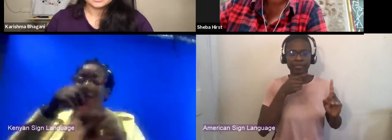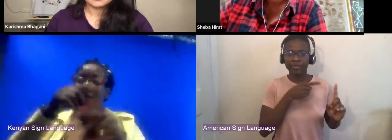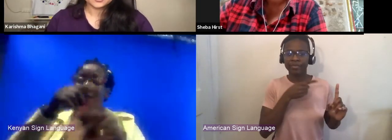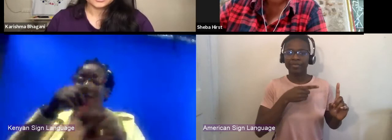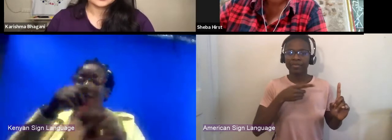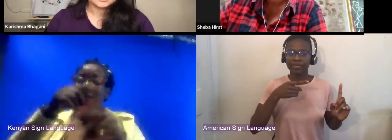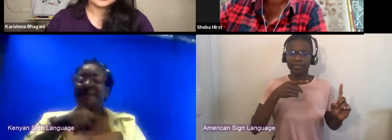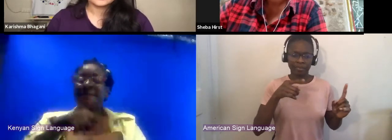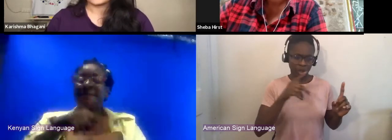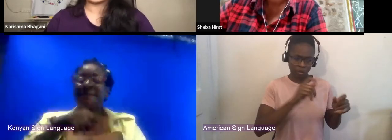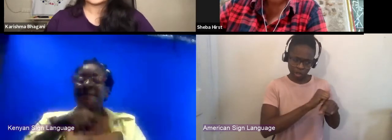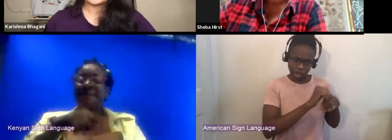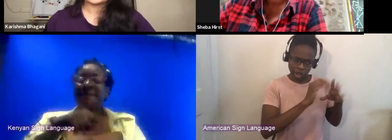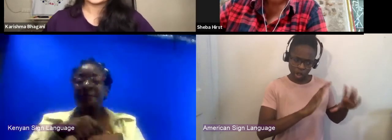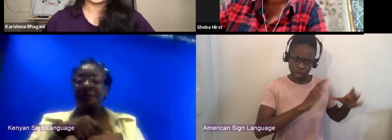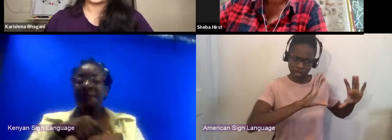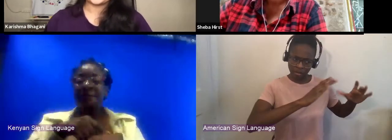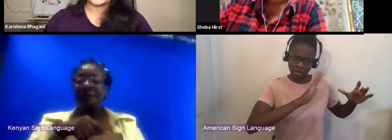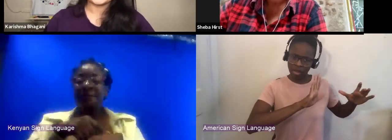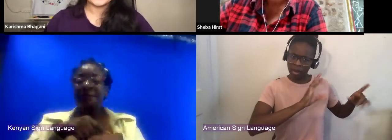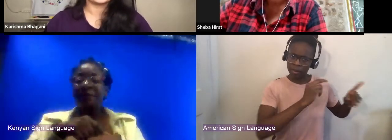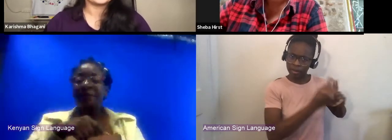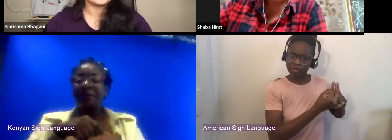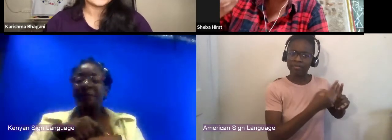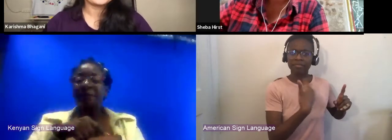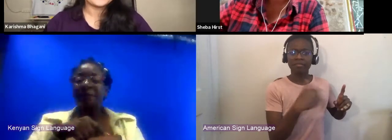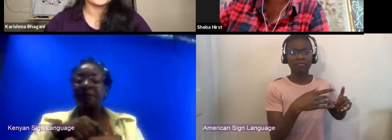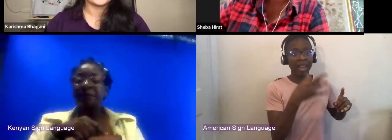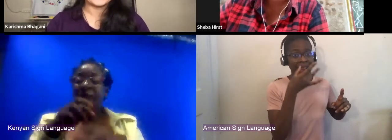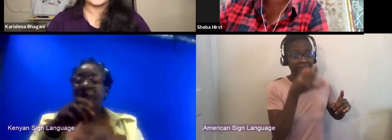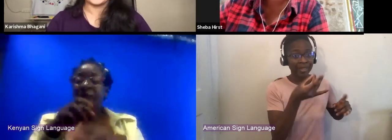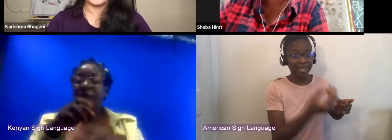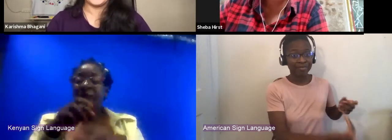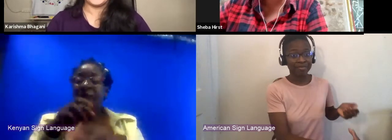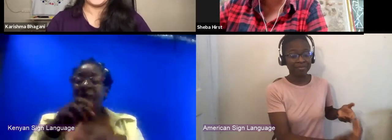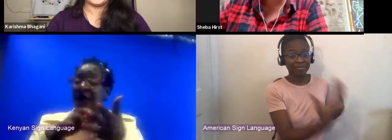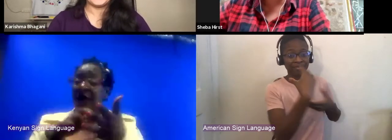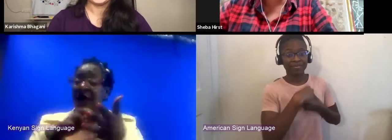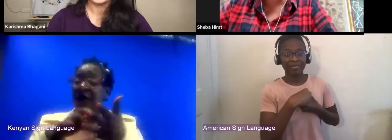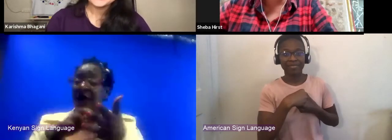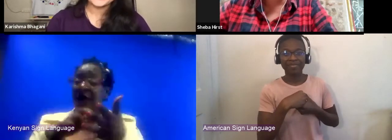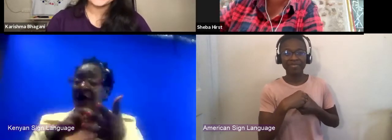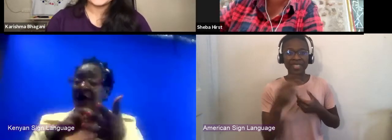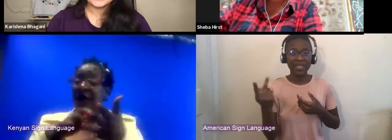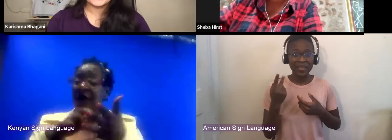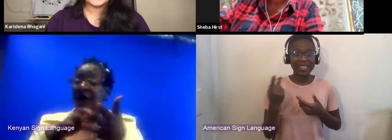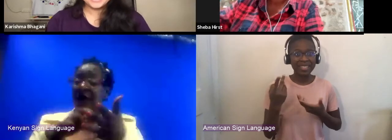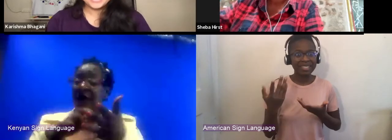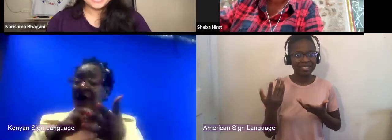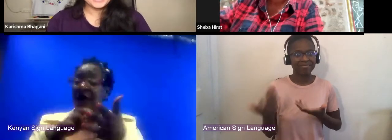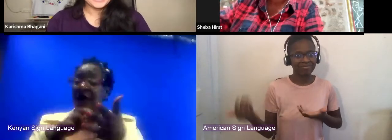And I'm sure it's been well since we worked on it together. I know that it's been very (both laugh) Very... Very...